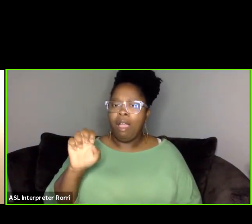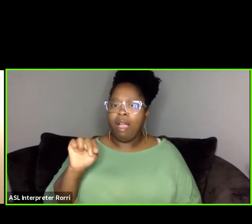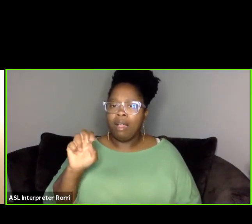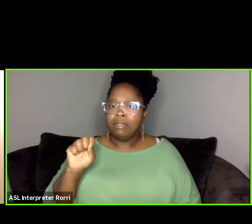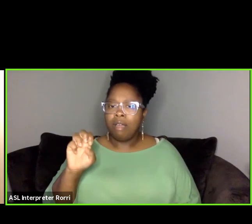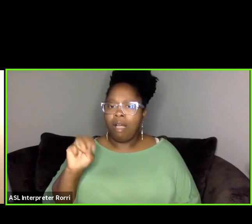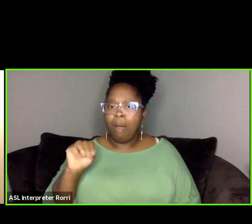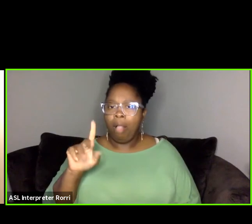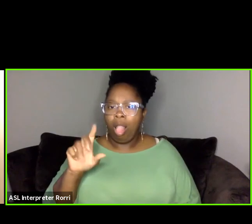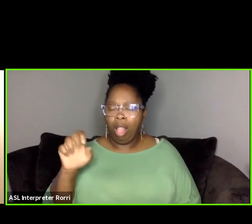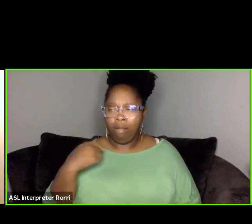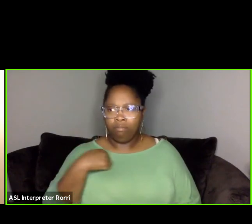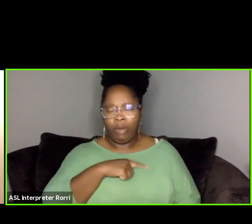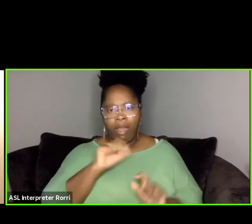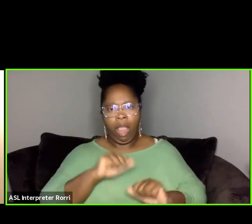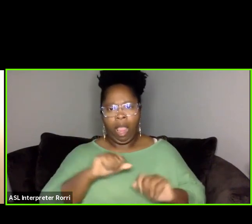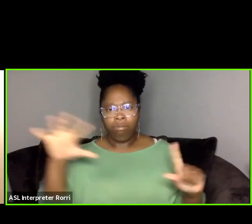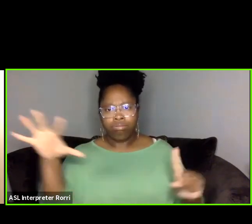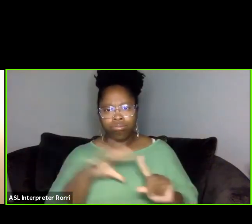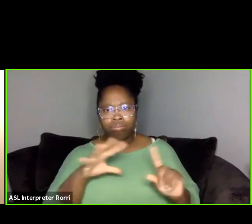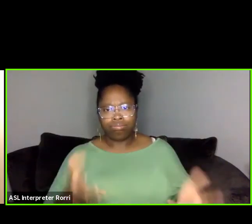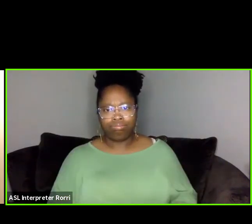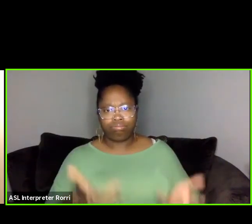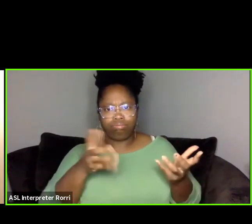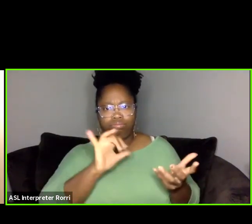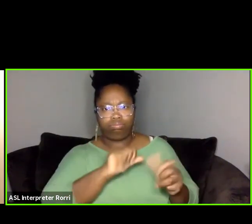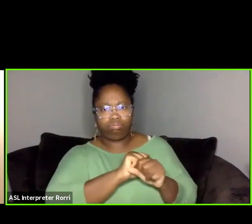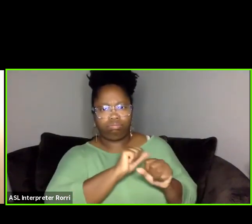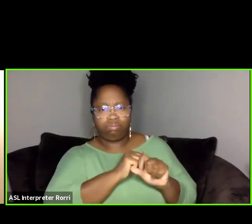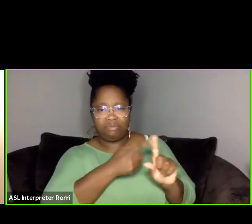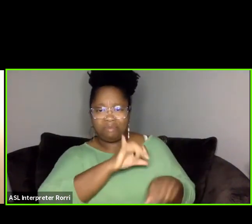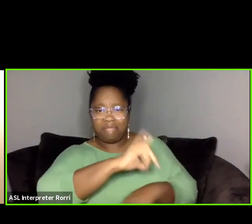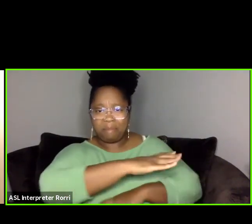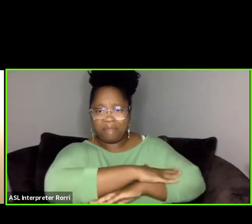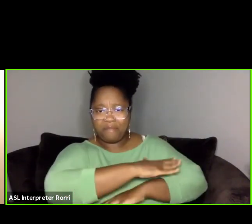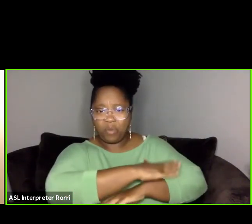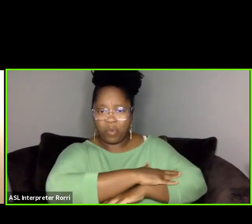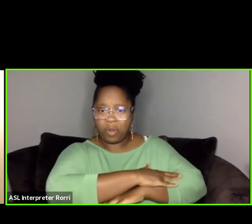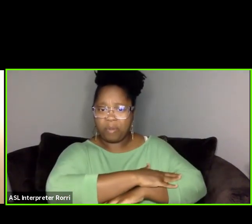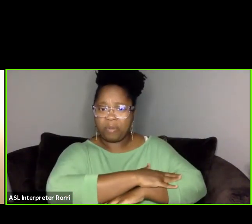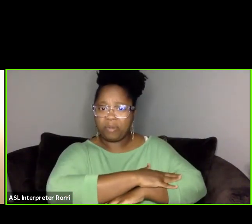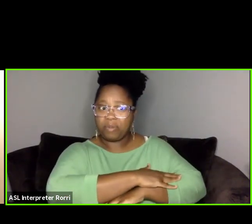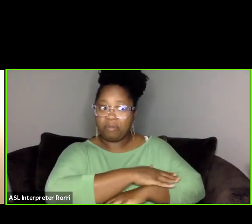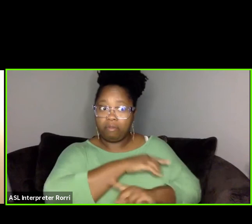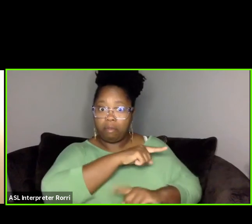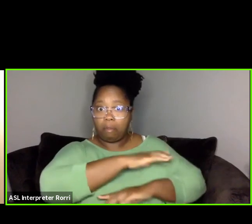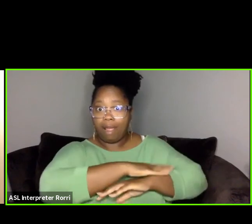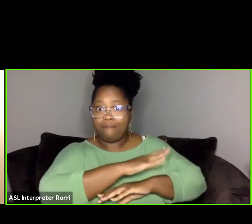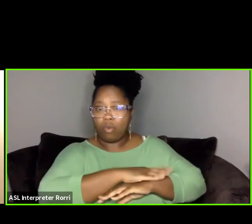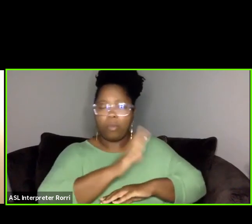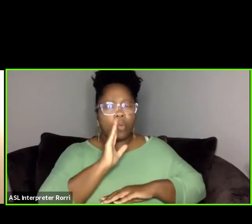on that platform as well. The platform is actually about to undergo a redesign.